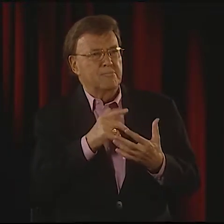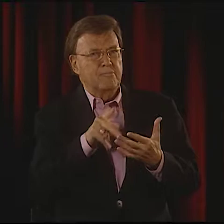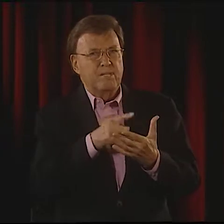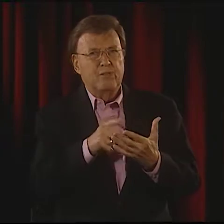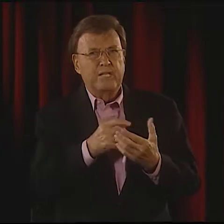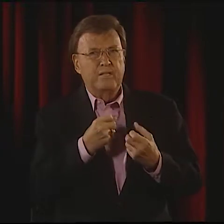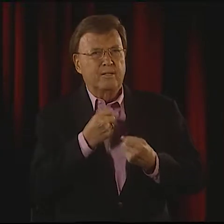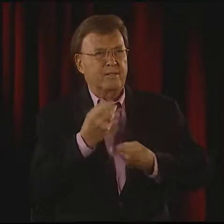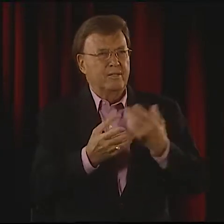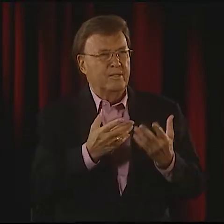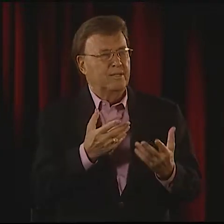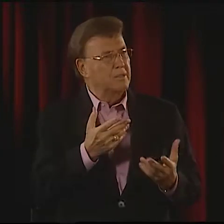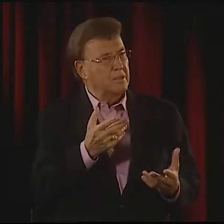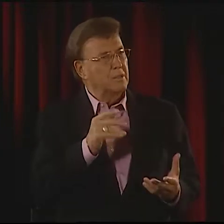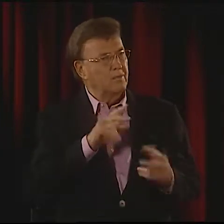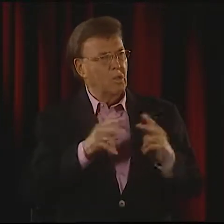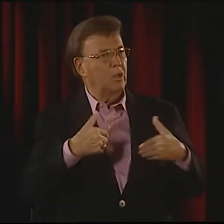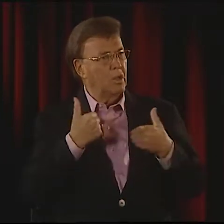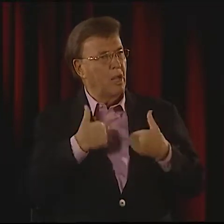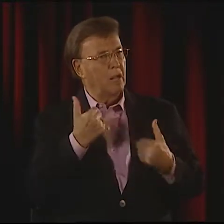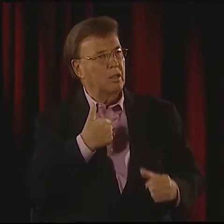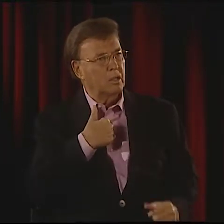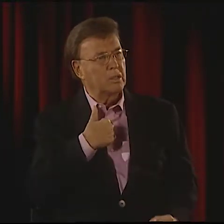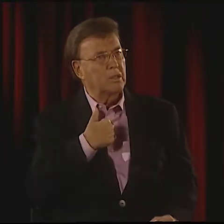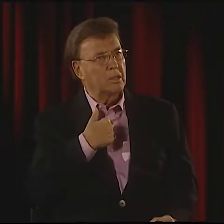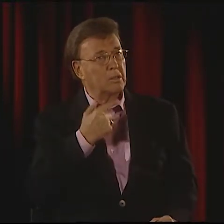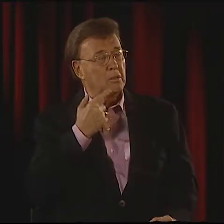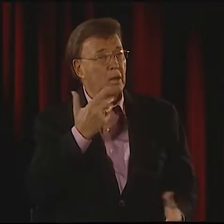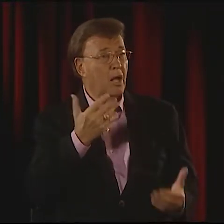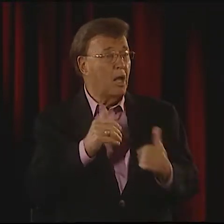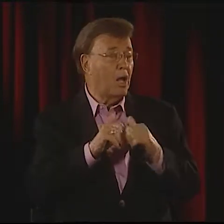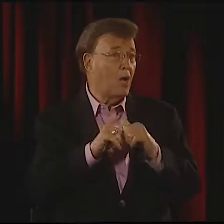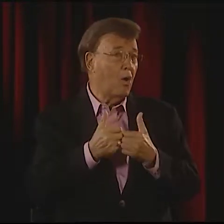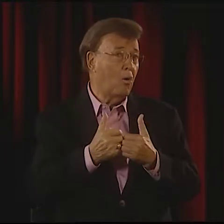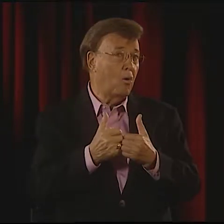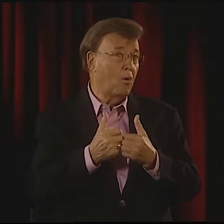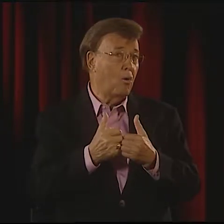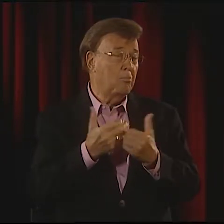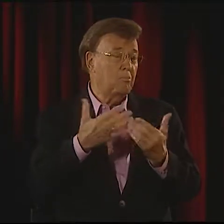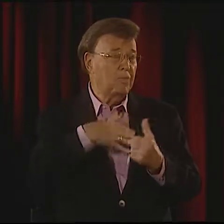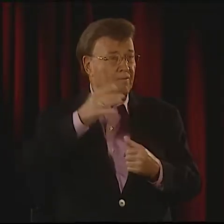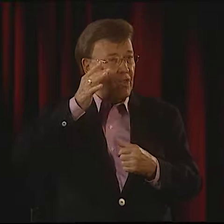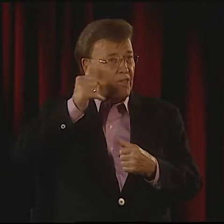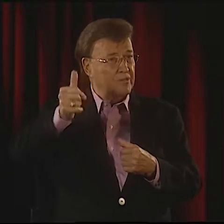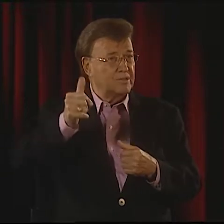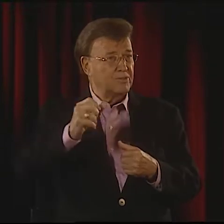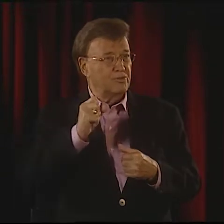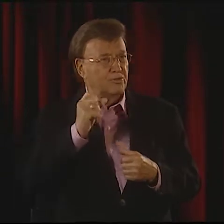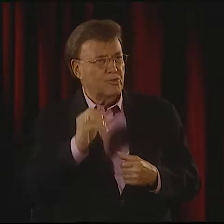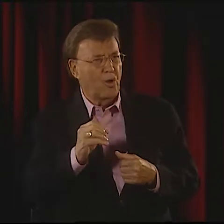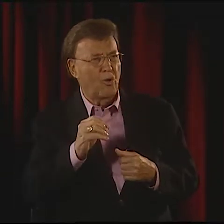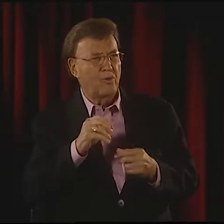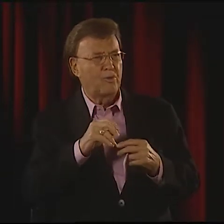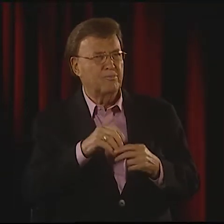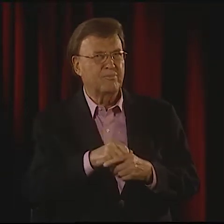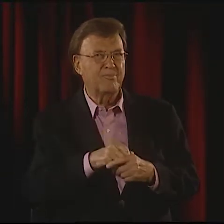I JUST LOVE POETRY SO MUCH, I HAD THIS CRAVING FOR POETRY AND PERFORMANCE FROM A VERY YOUNG AGE.